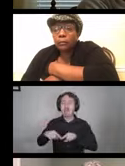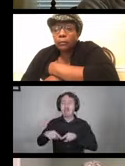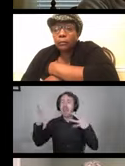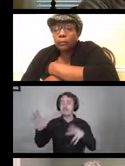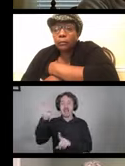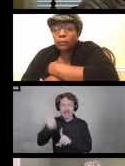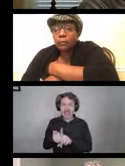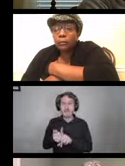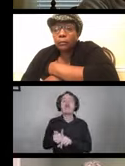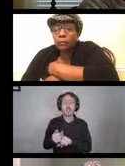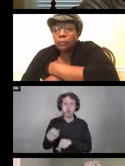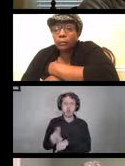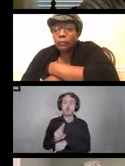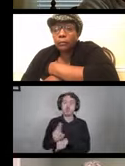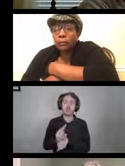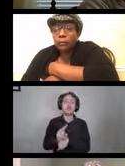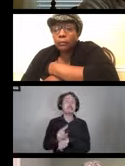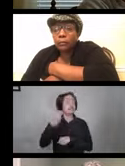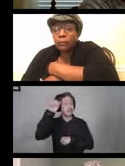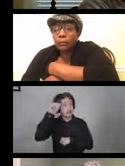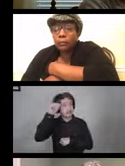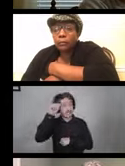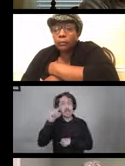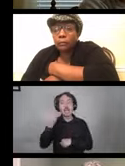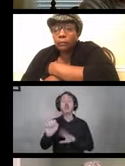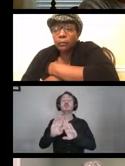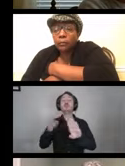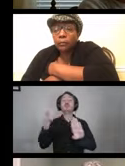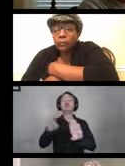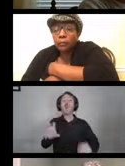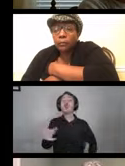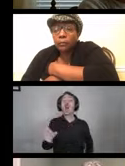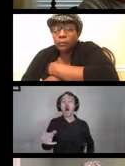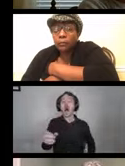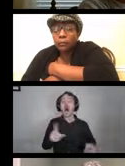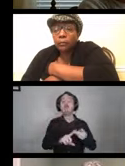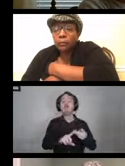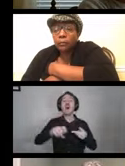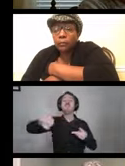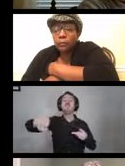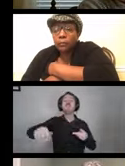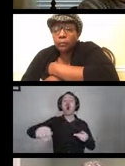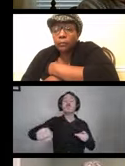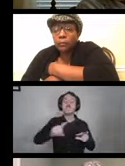We're mindful to wipe down knobs, remote controls,